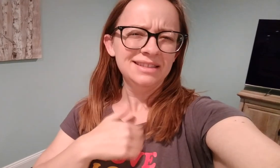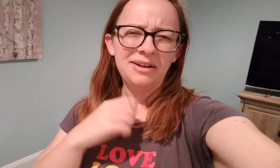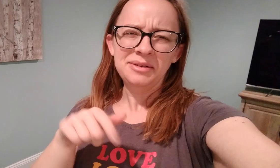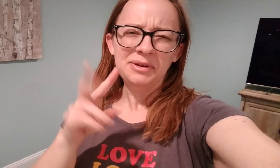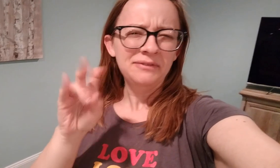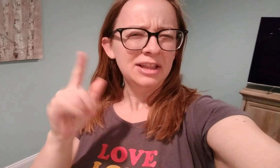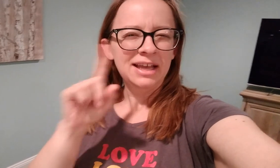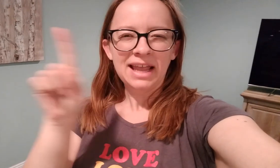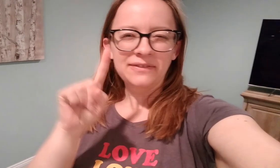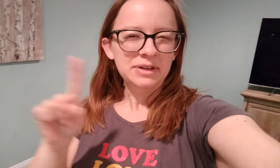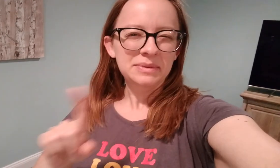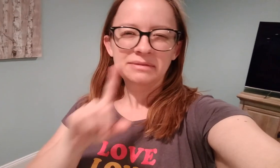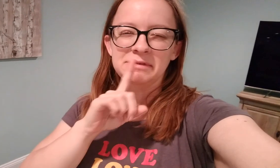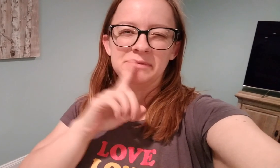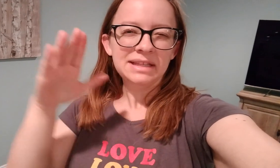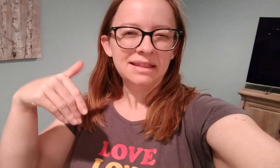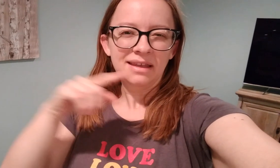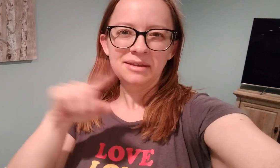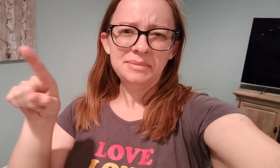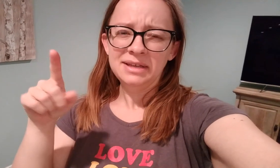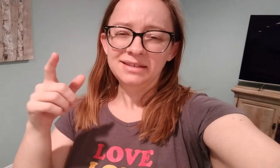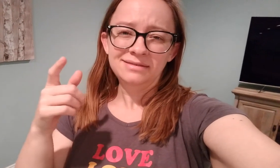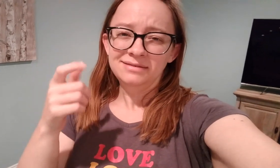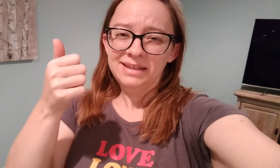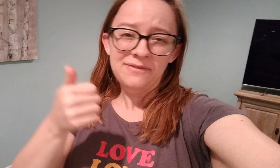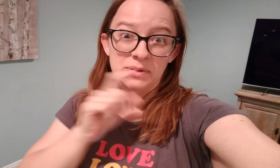Sorry about the vlog. Every week they're really late,